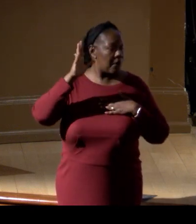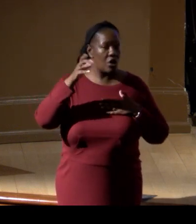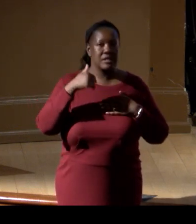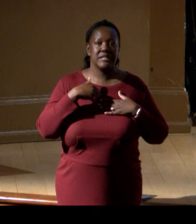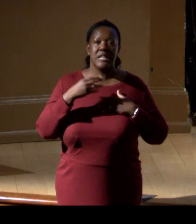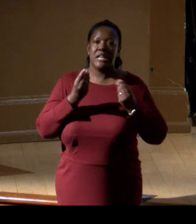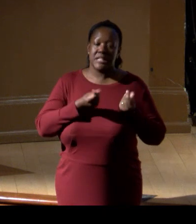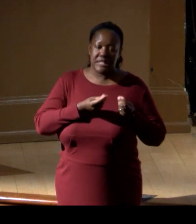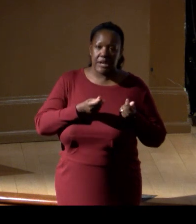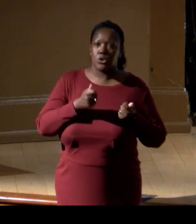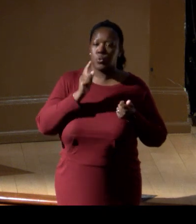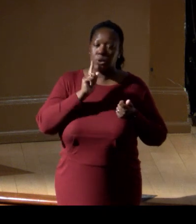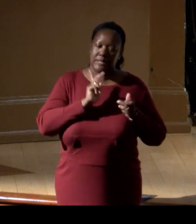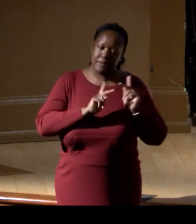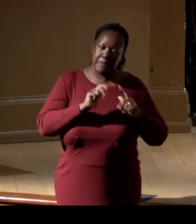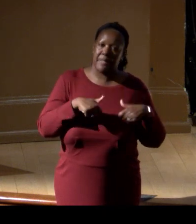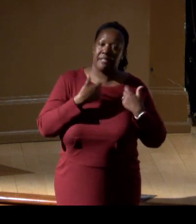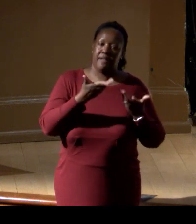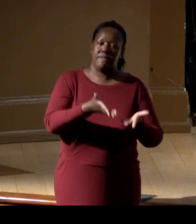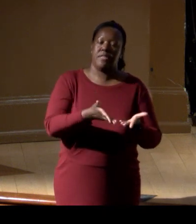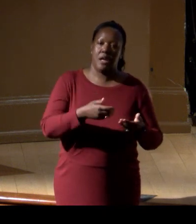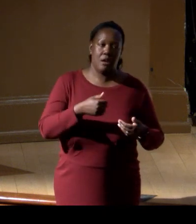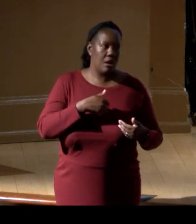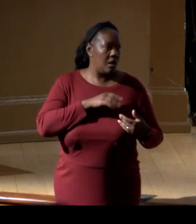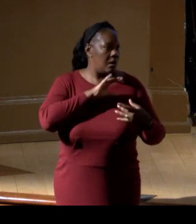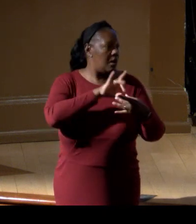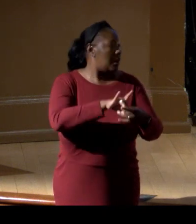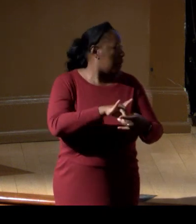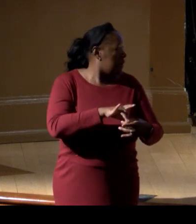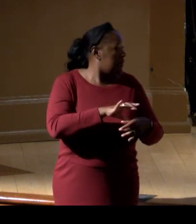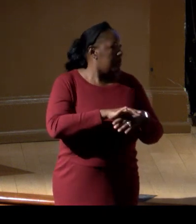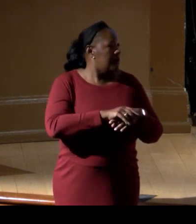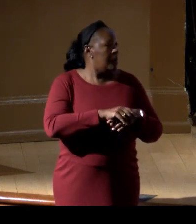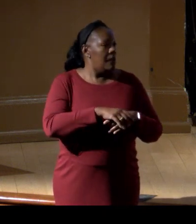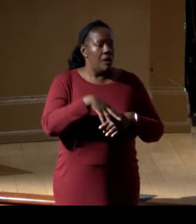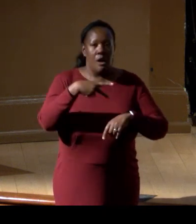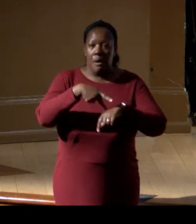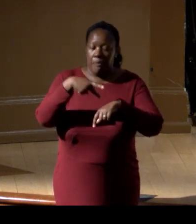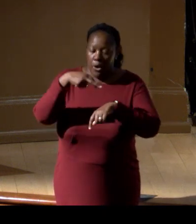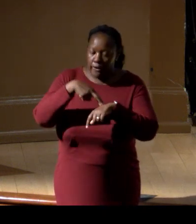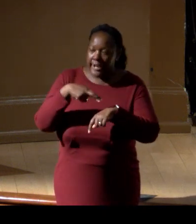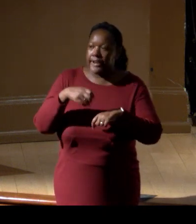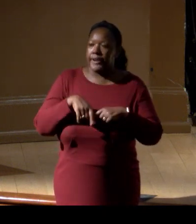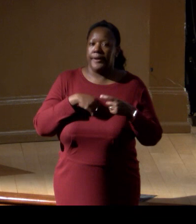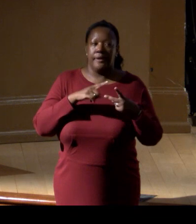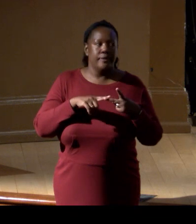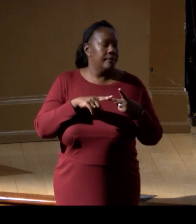you know, working in Guam, Northern Mariana, Puerto Rico, American Samoa.